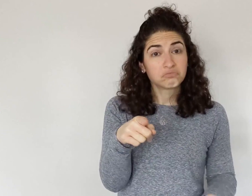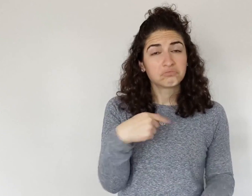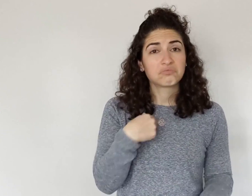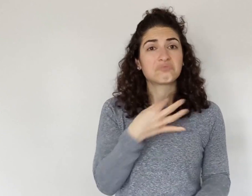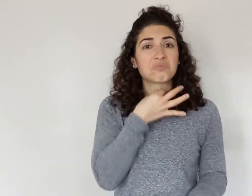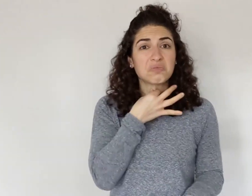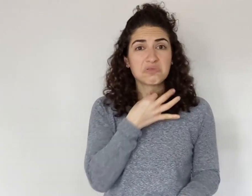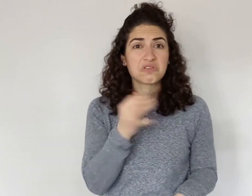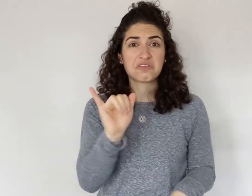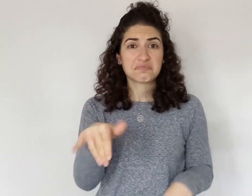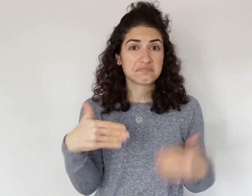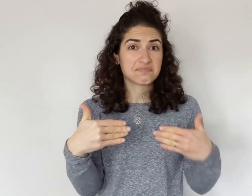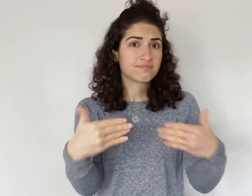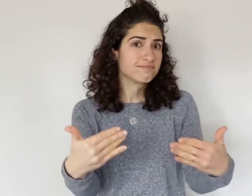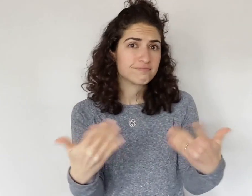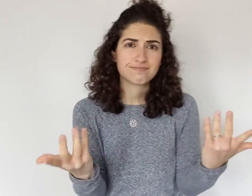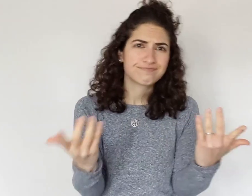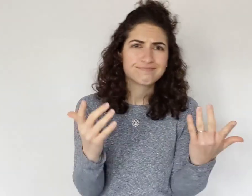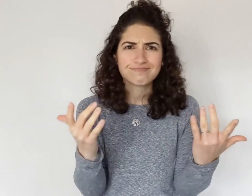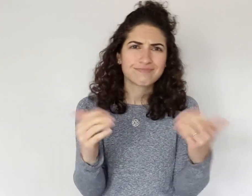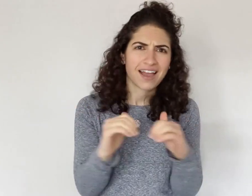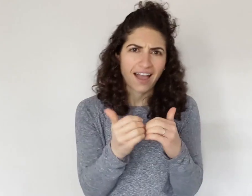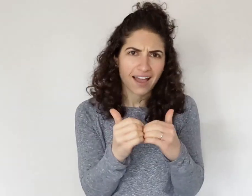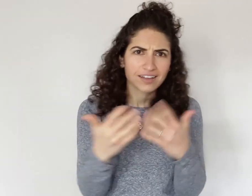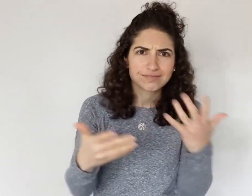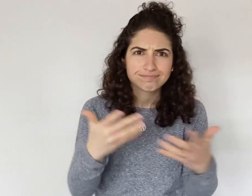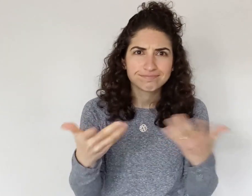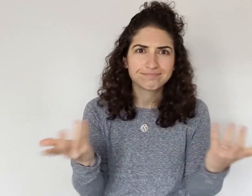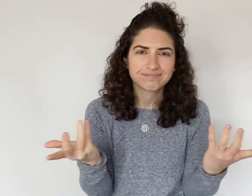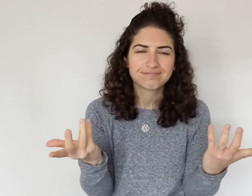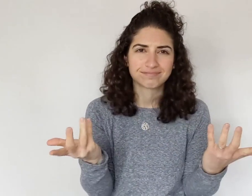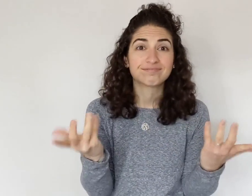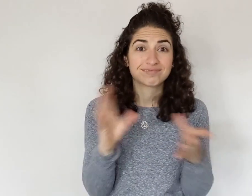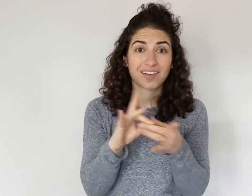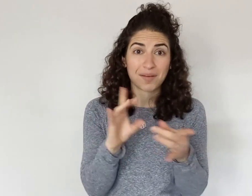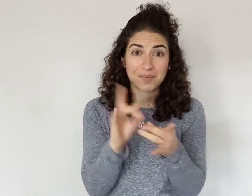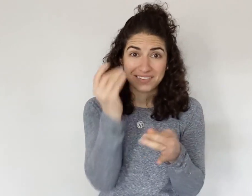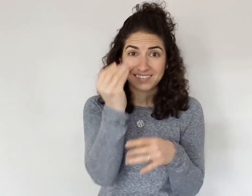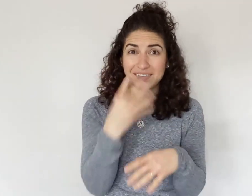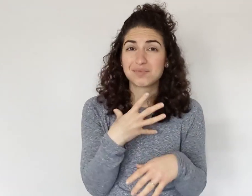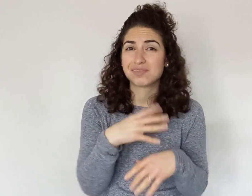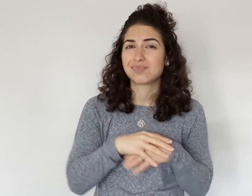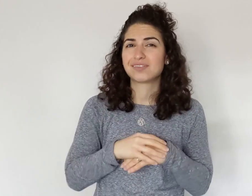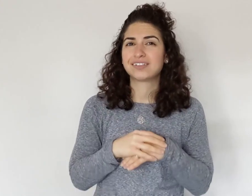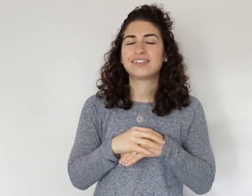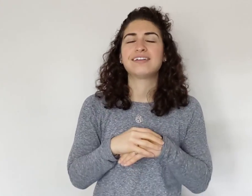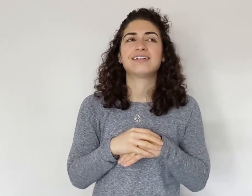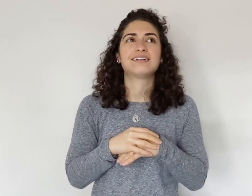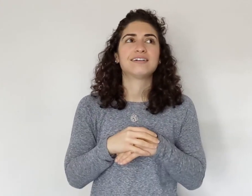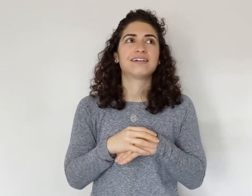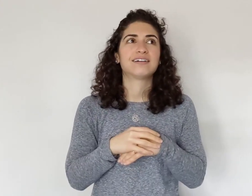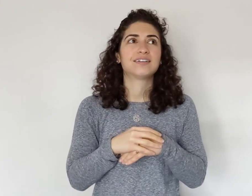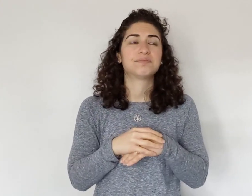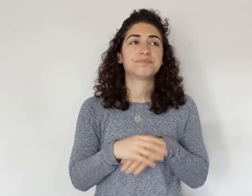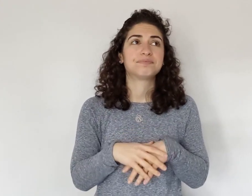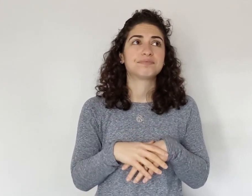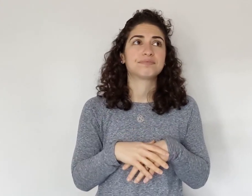I'm curious how that's going, and how you're -- how you're learning. Comment and let me know.